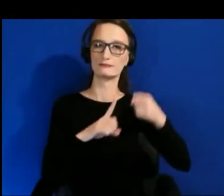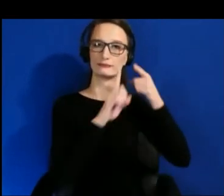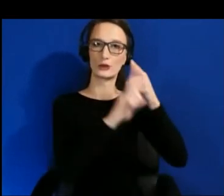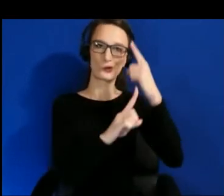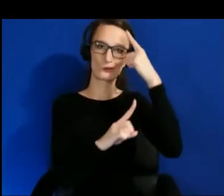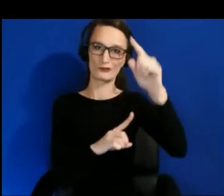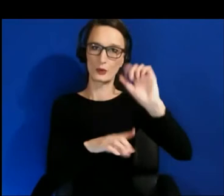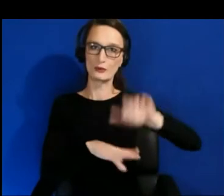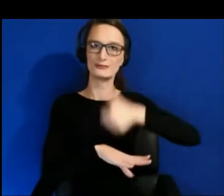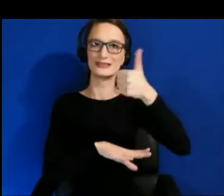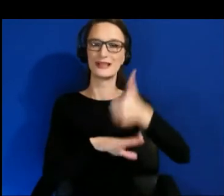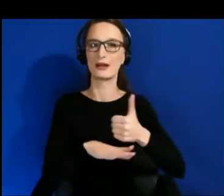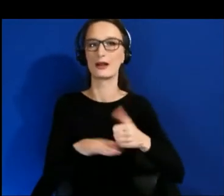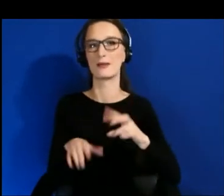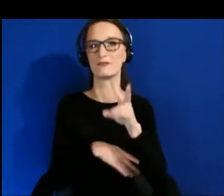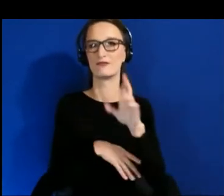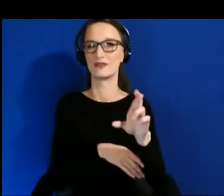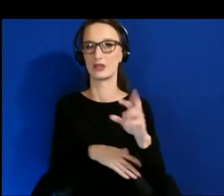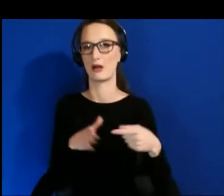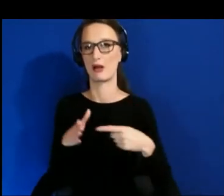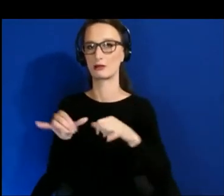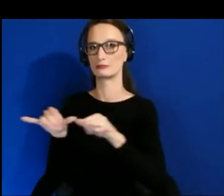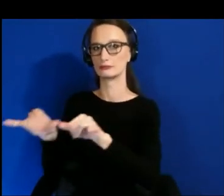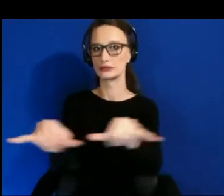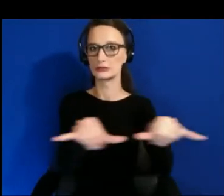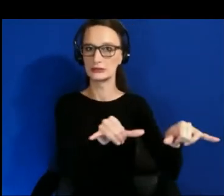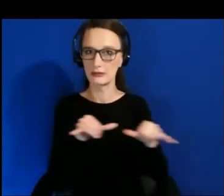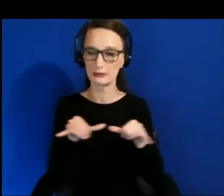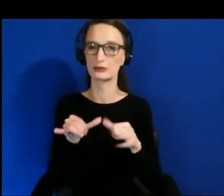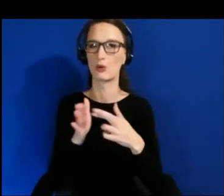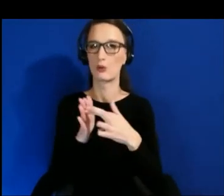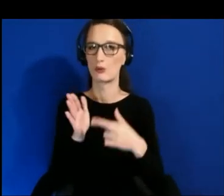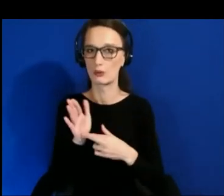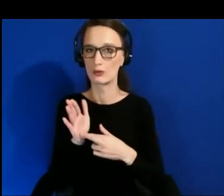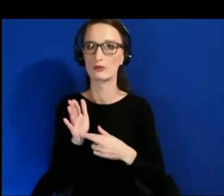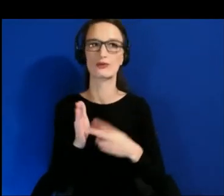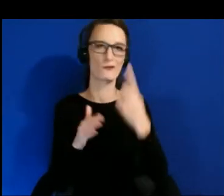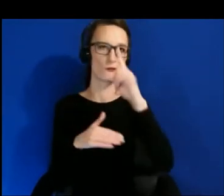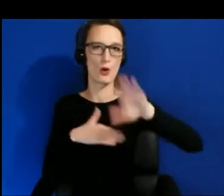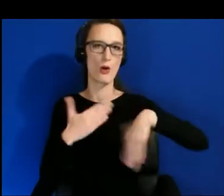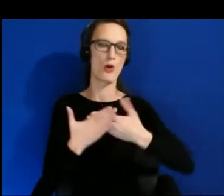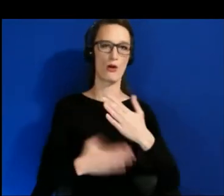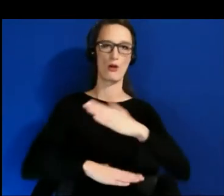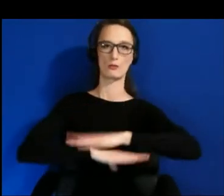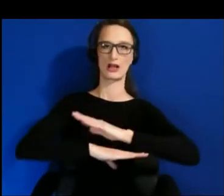across Rift and Quest platforms for accessibility features and also built a series of educational